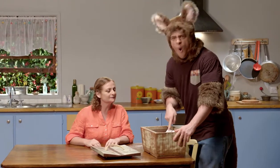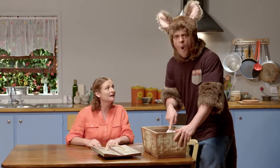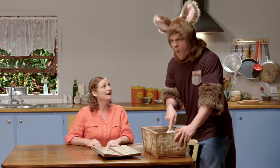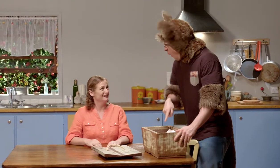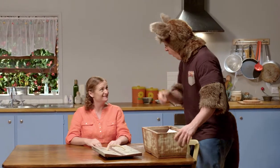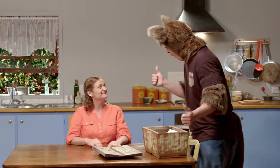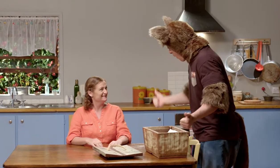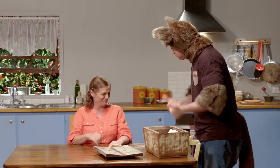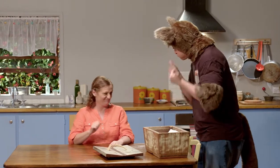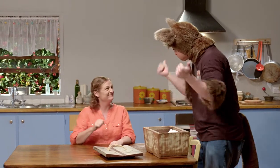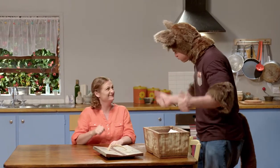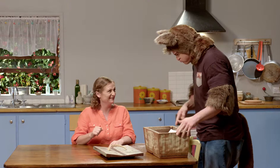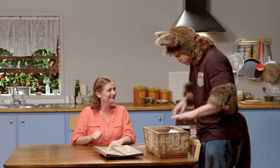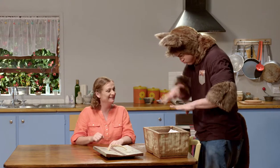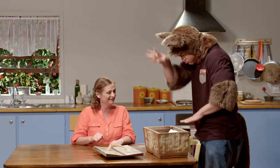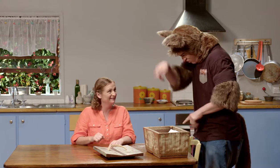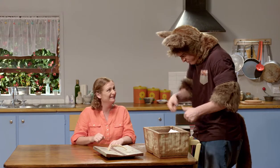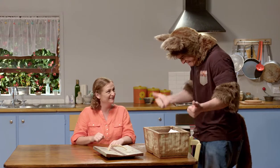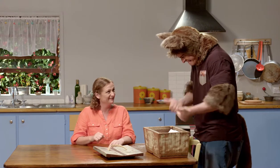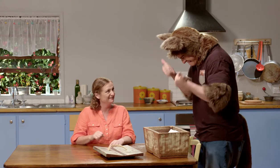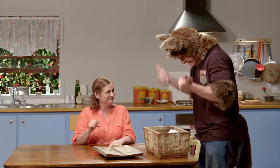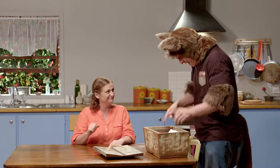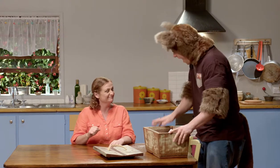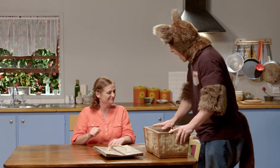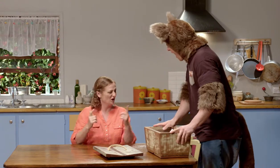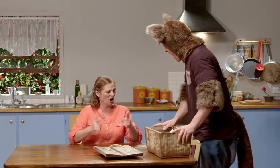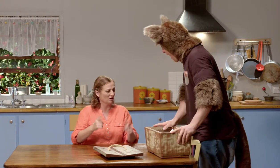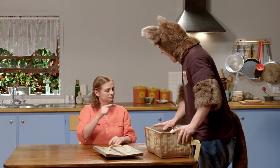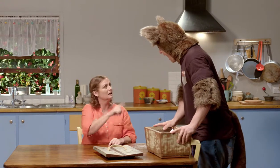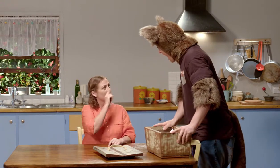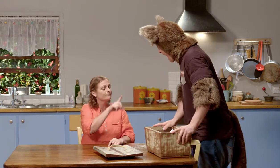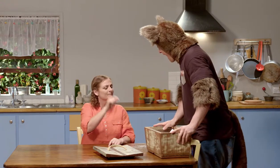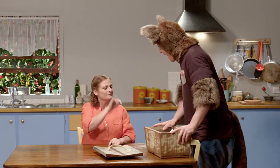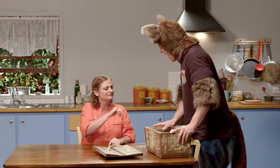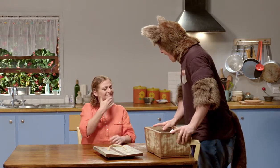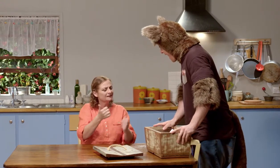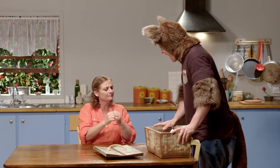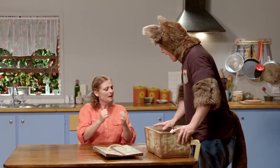Wow, look at all this stuff. Yes, there's lots in there.